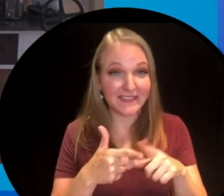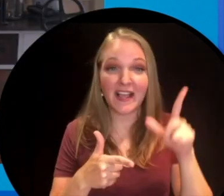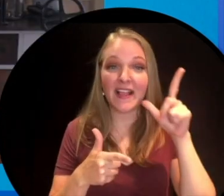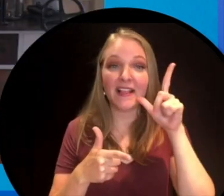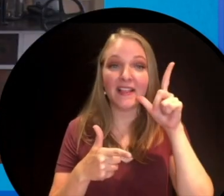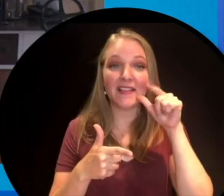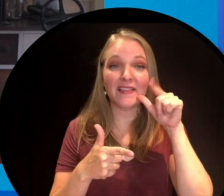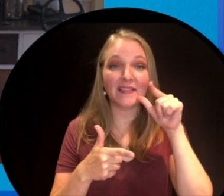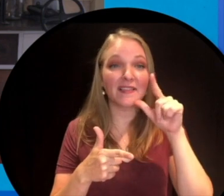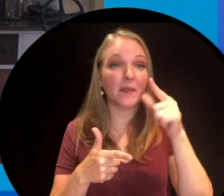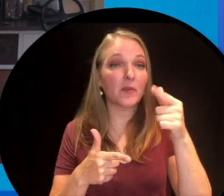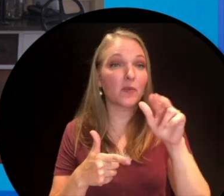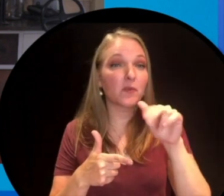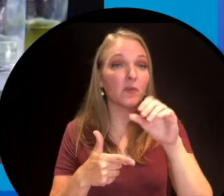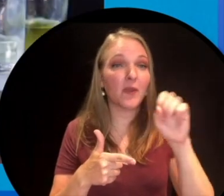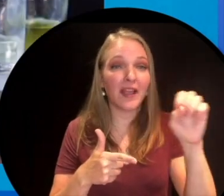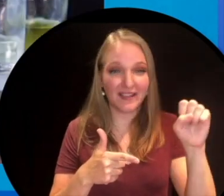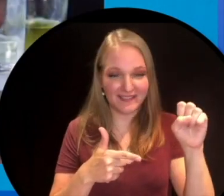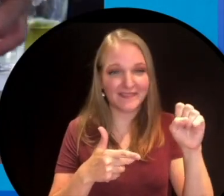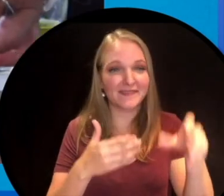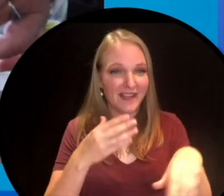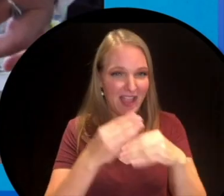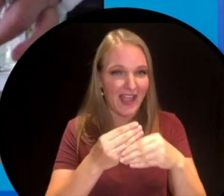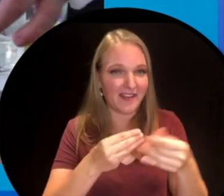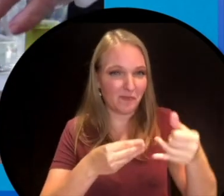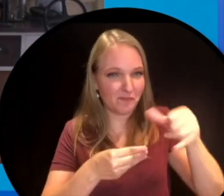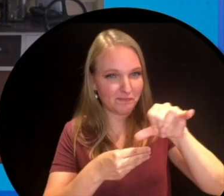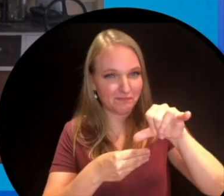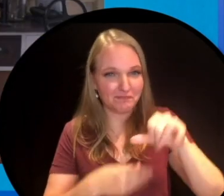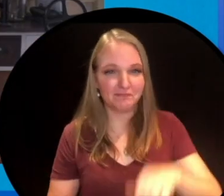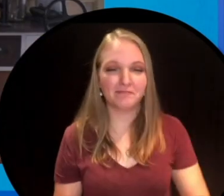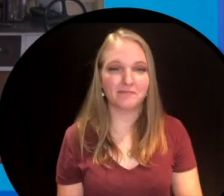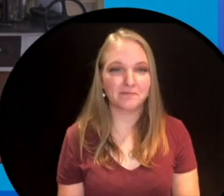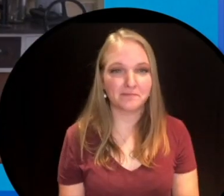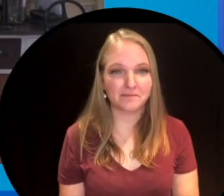and then we're going to take lemongrass oil. We're gonna put that in as well